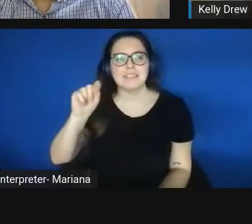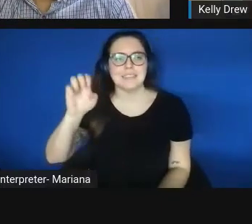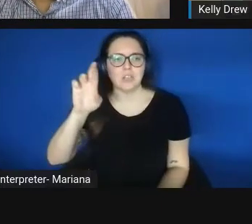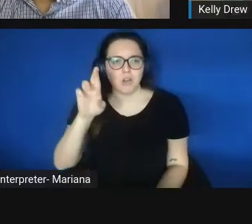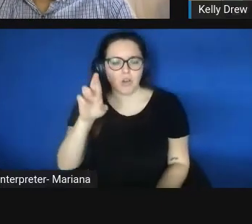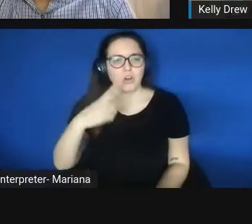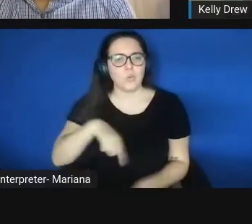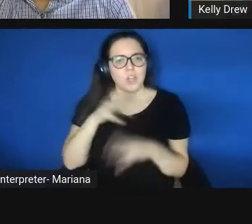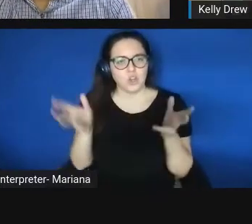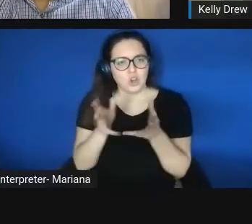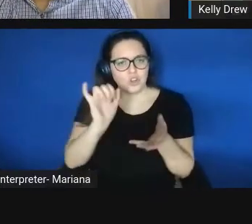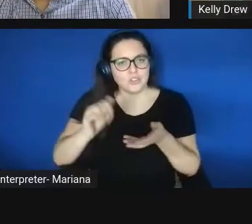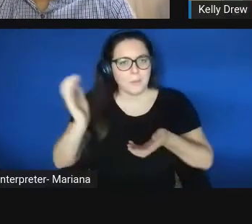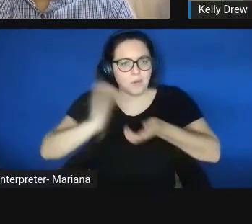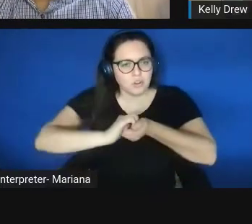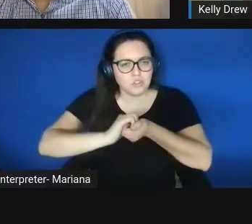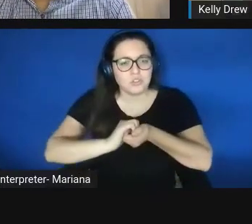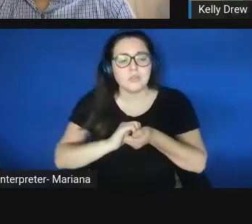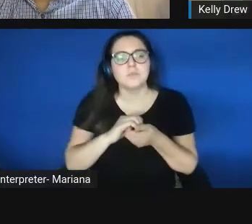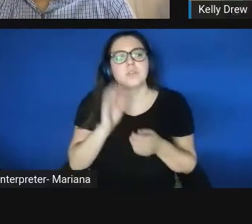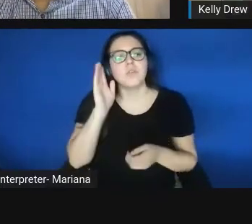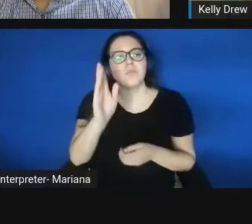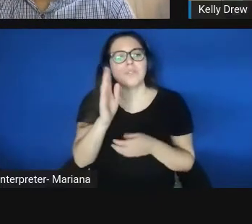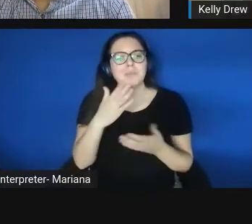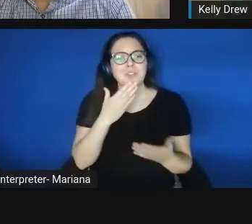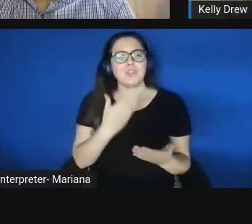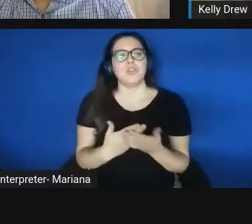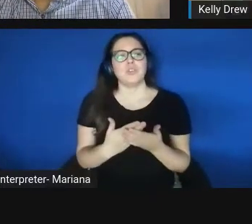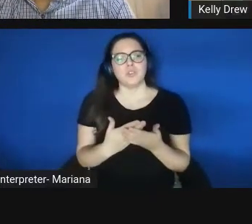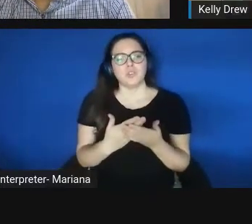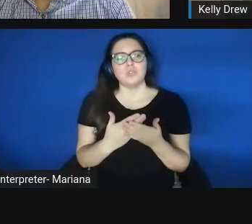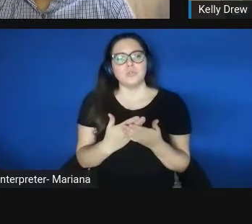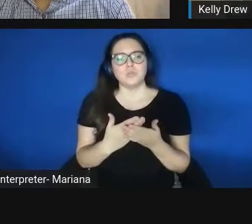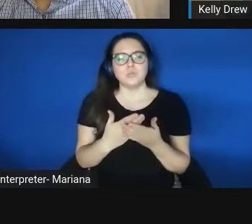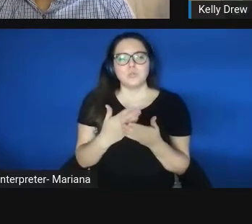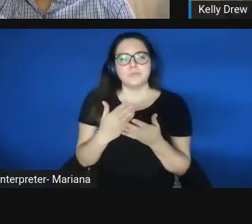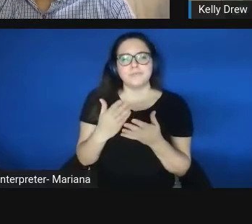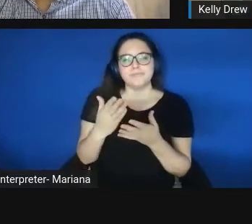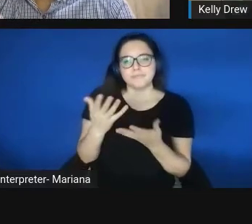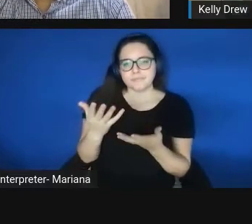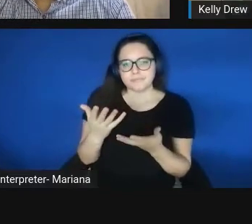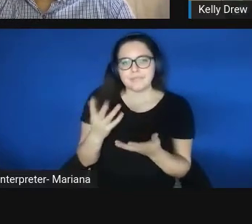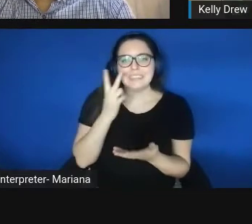So It'll be good to, you know, get your take on how you think .. .